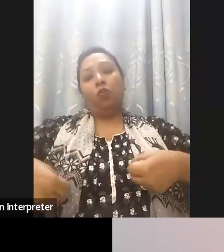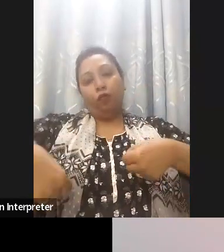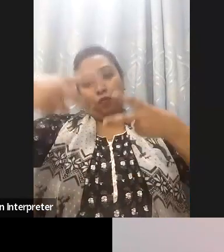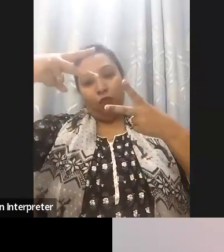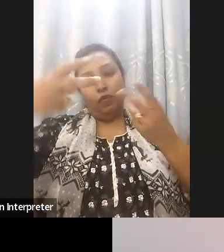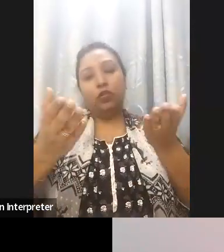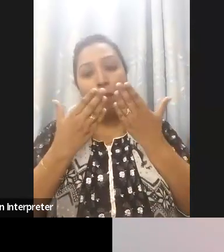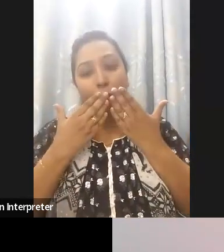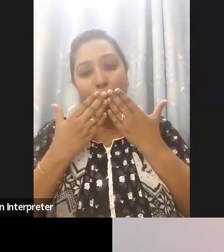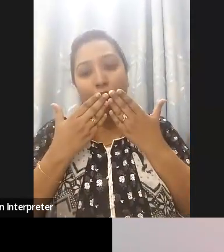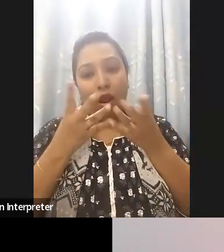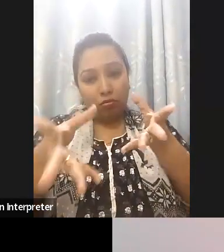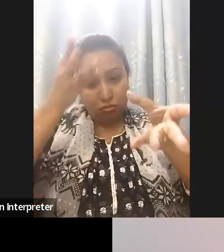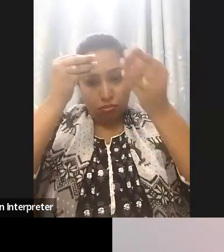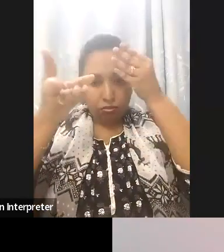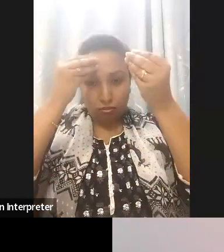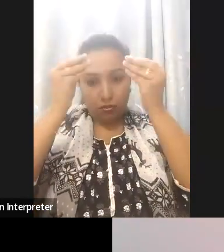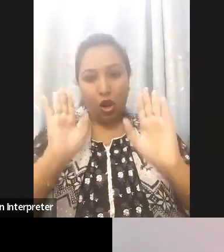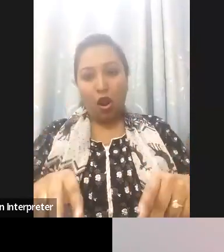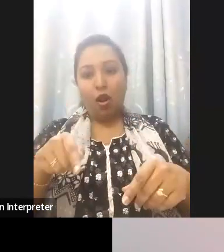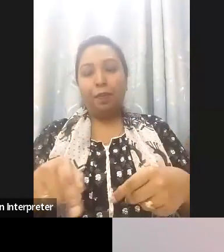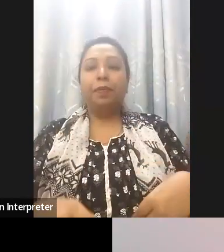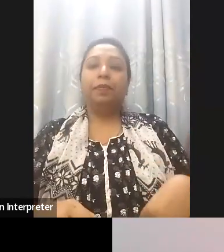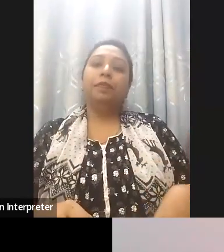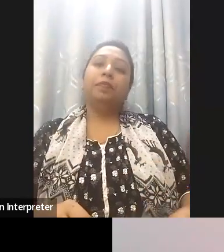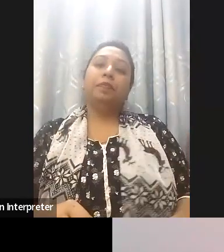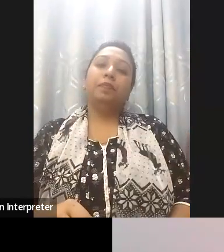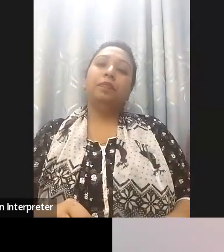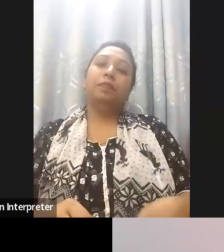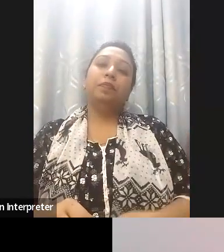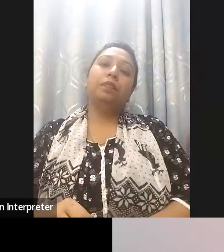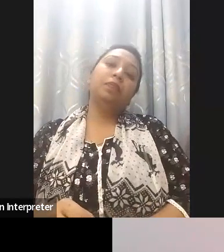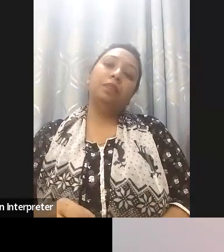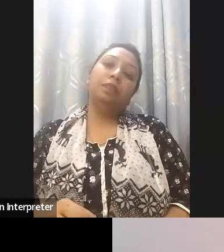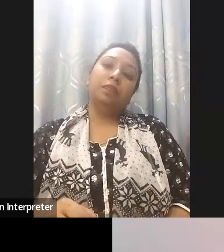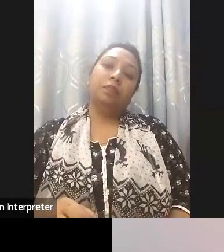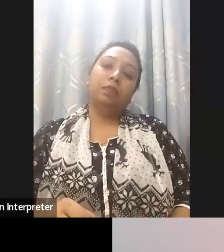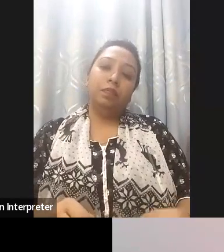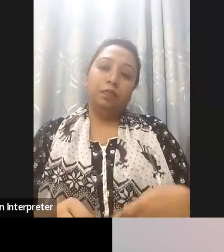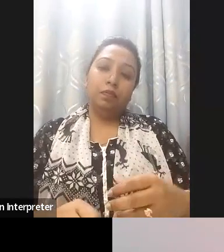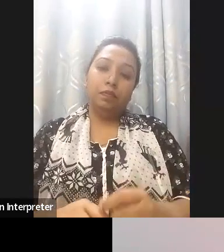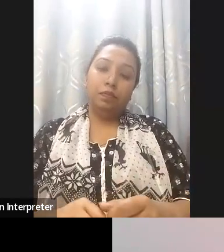disabilities. The last program is the fellowship program it's a program that is open for